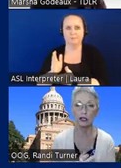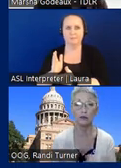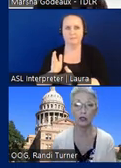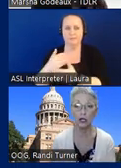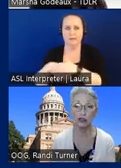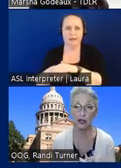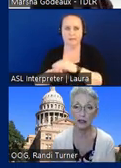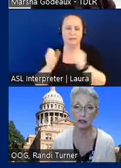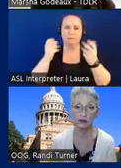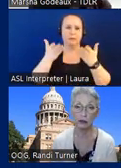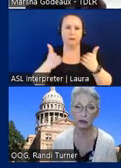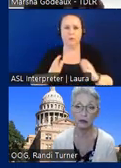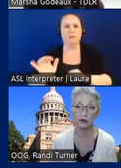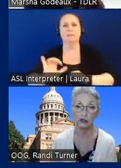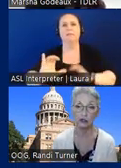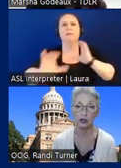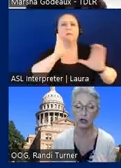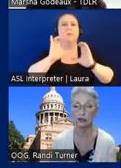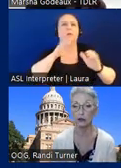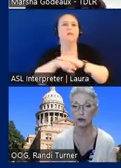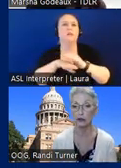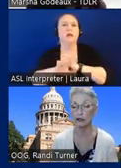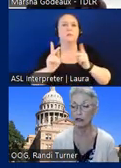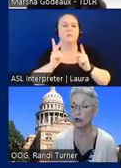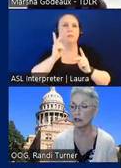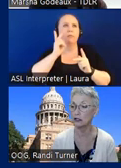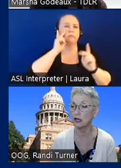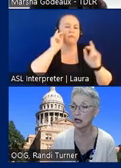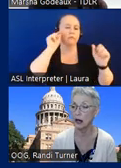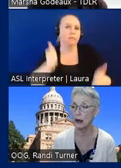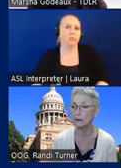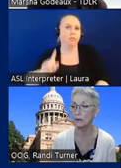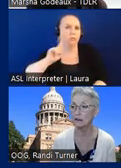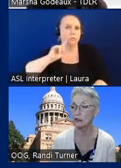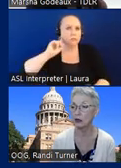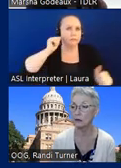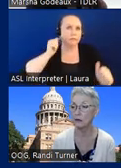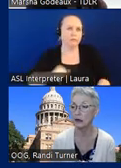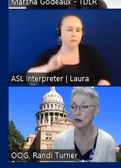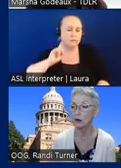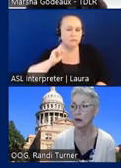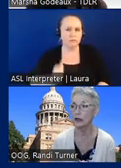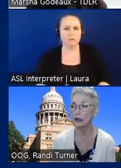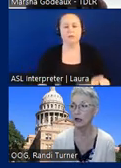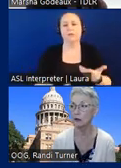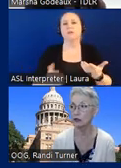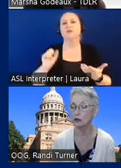like communication access for people with vision loss or with hearing loss. S when it comes to